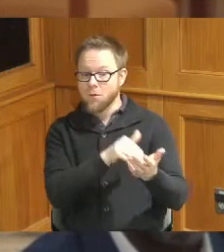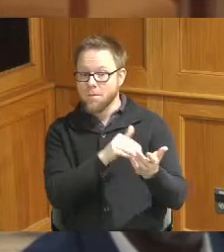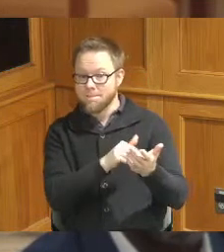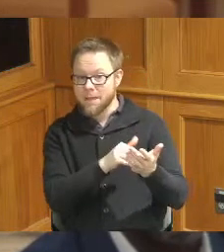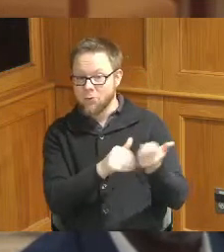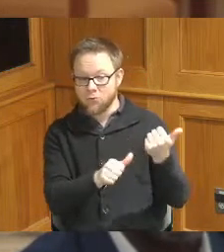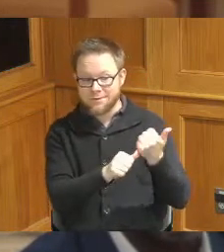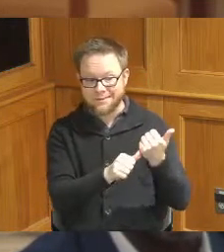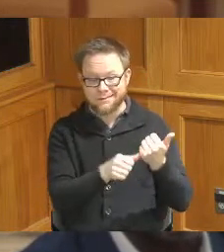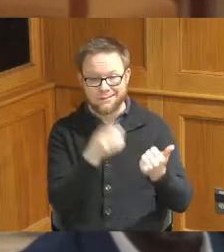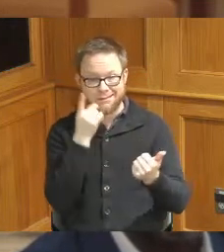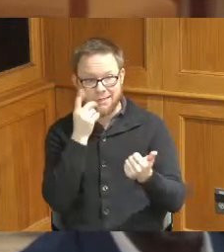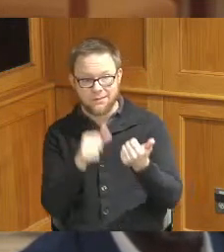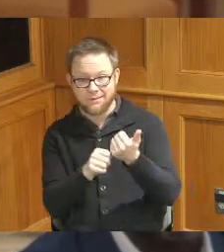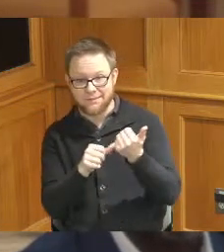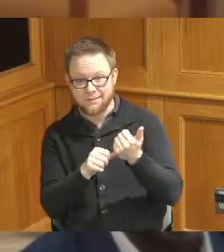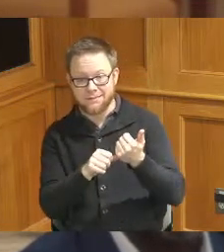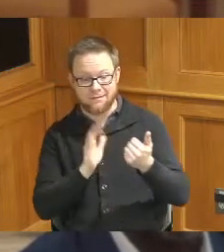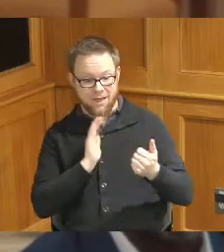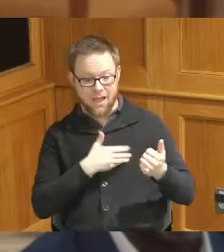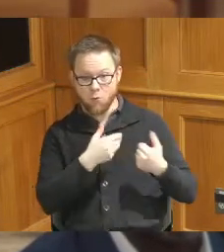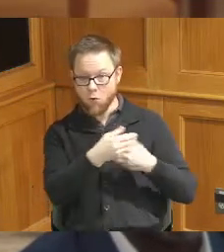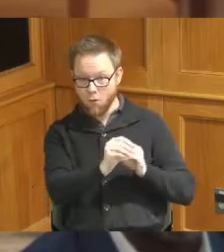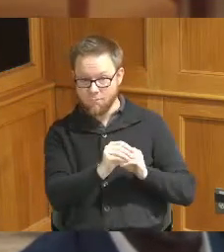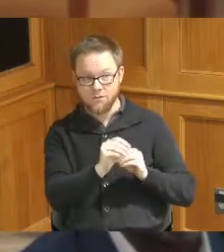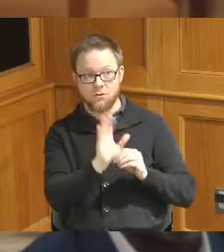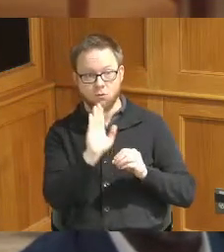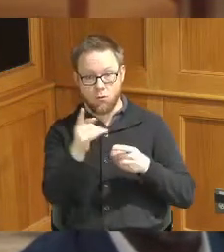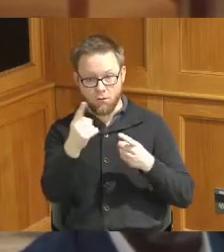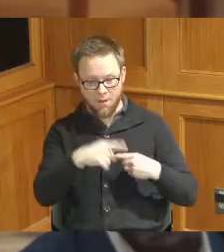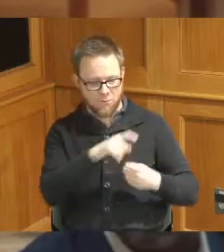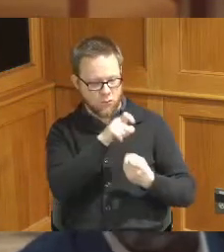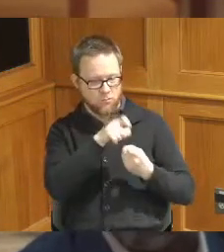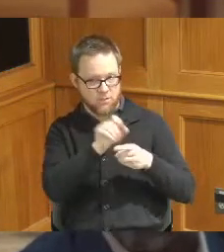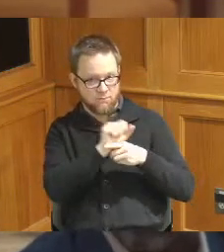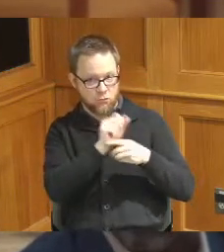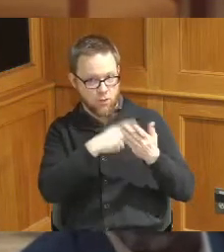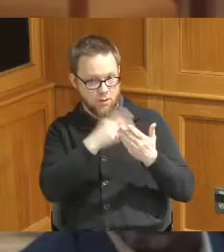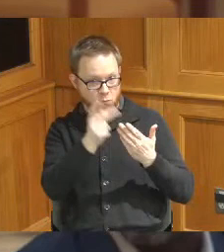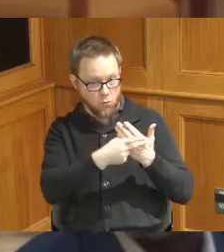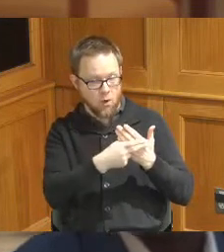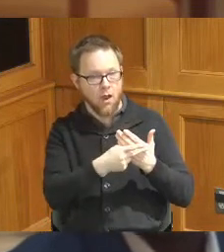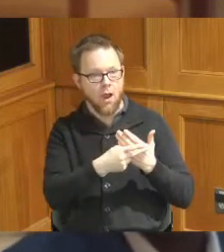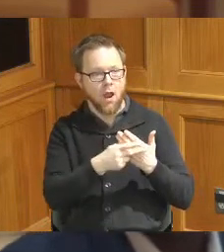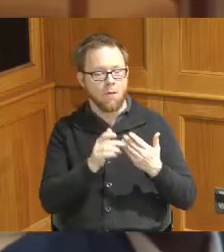assistants in our offices we'll have a specific training program we hope to do it in a shorter